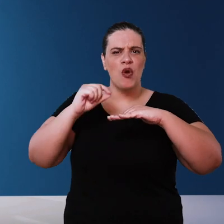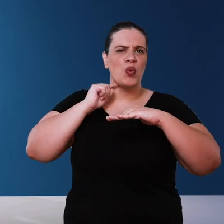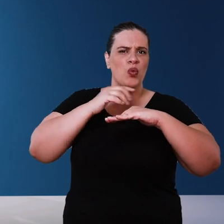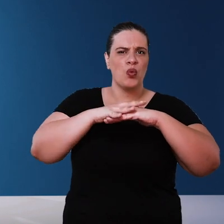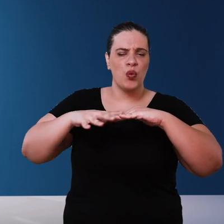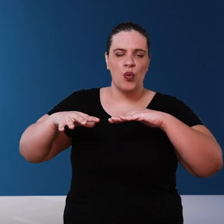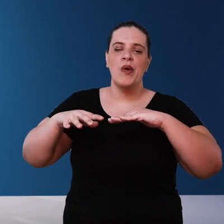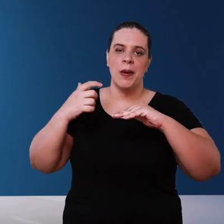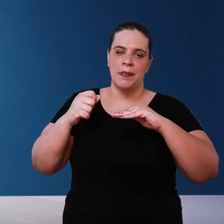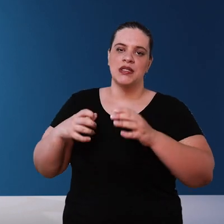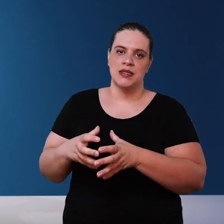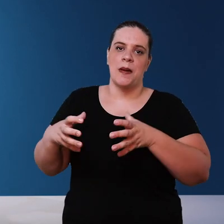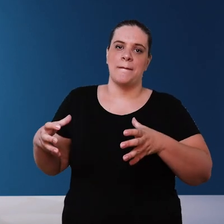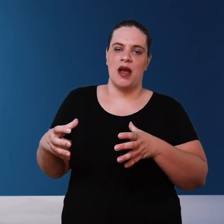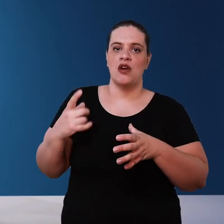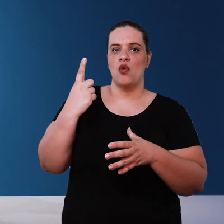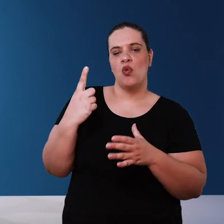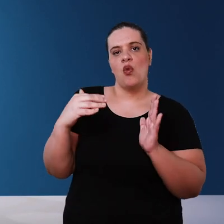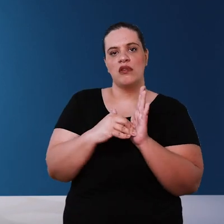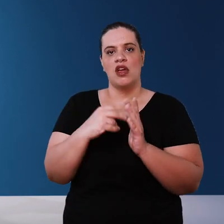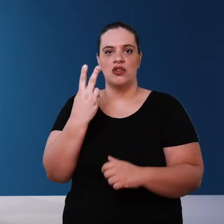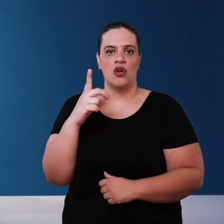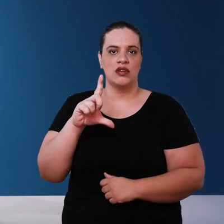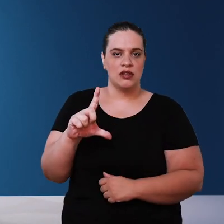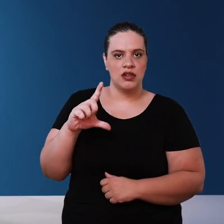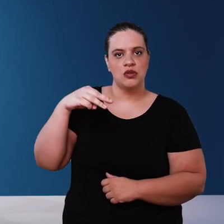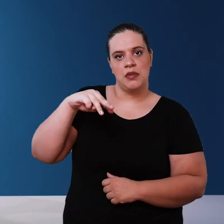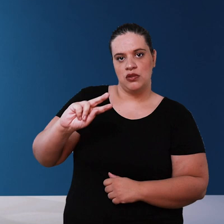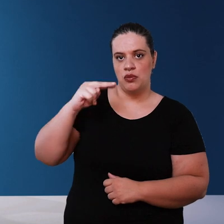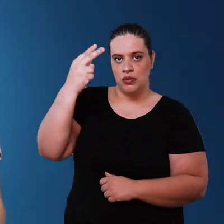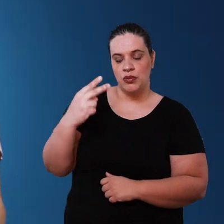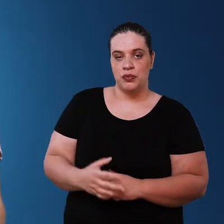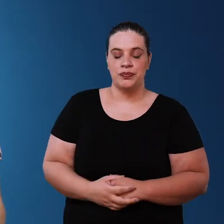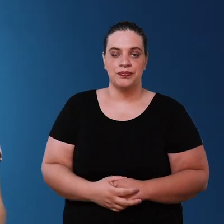we need to discard a volume between 1 and 2 liters per square meter we usually